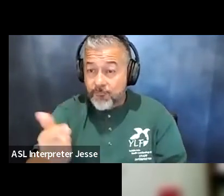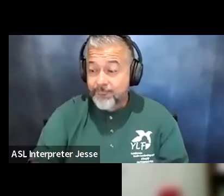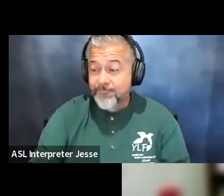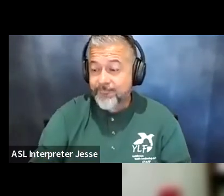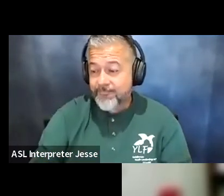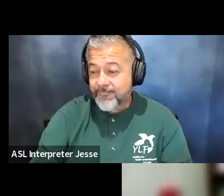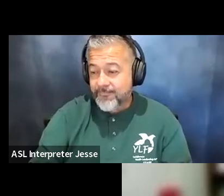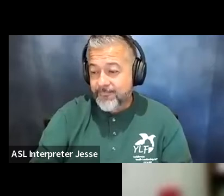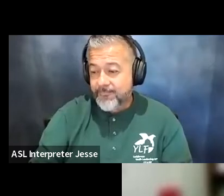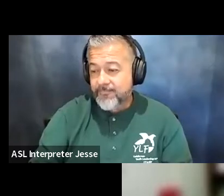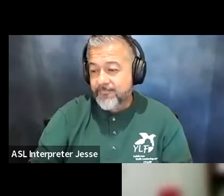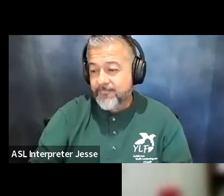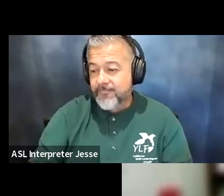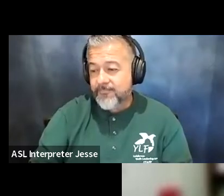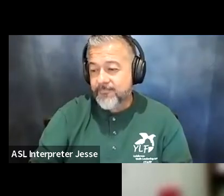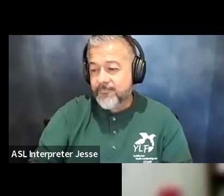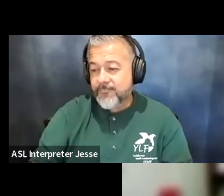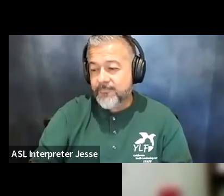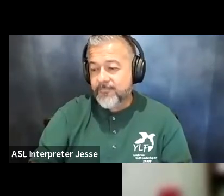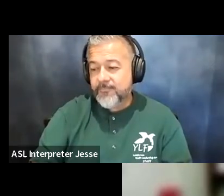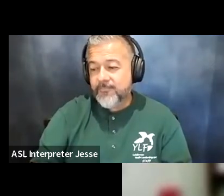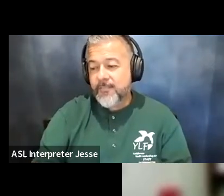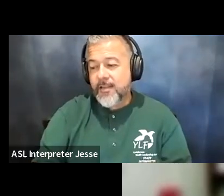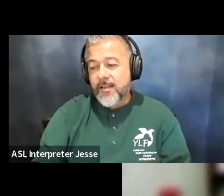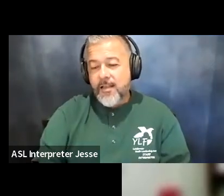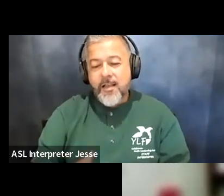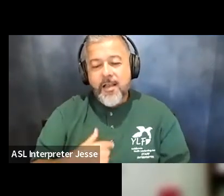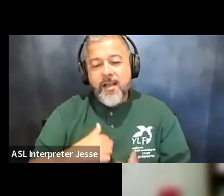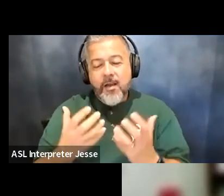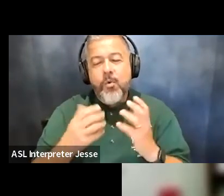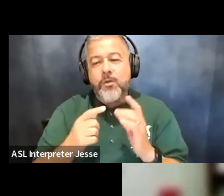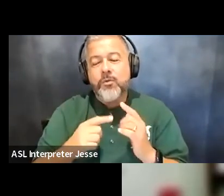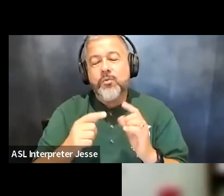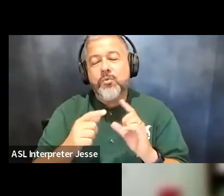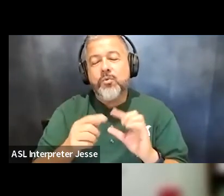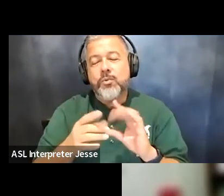well i was gonna kind of go off of that my school's experience when i was in college